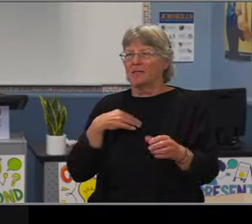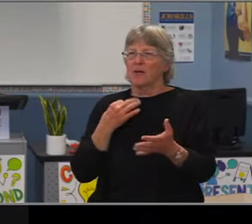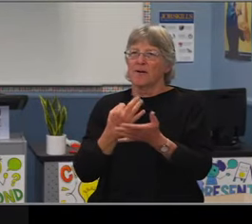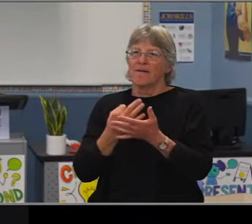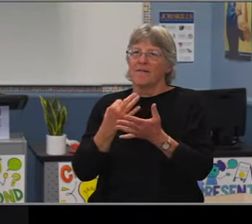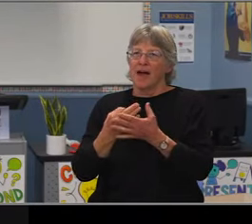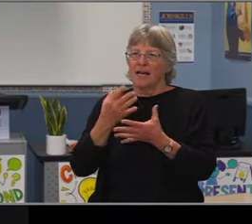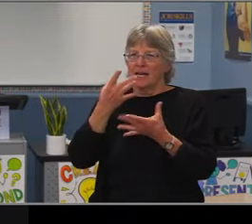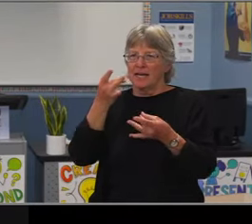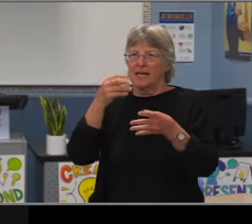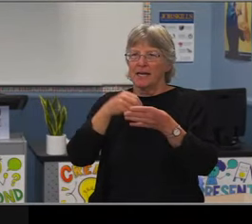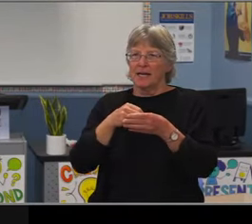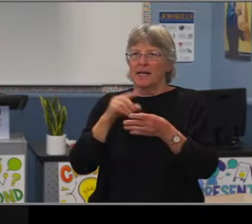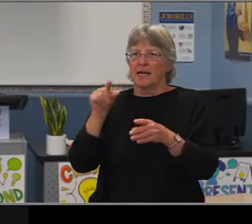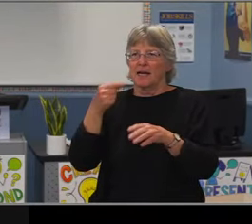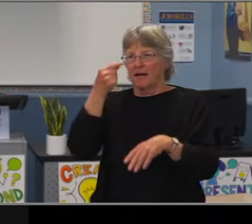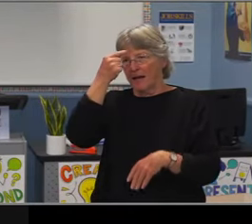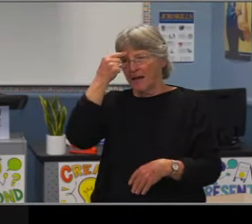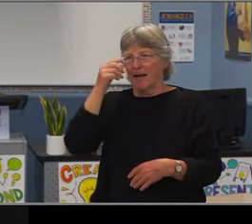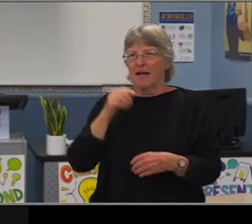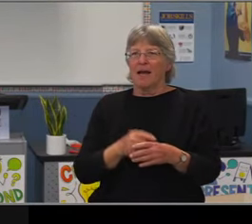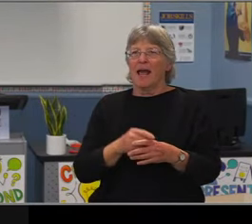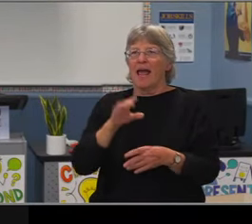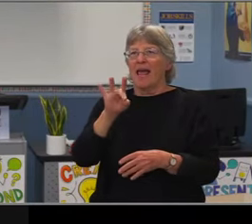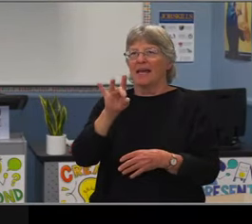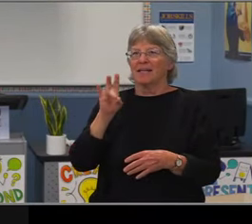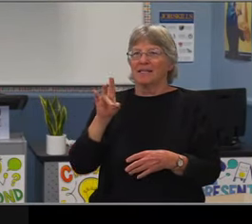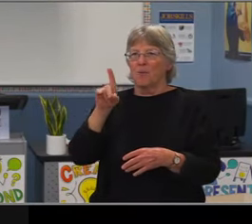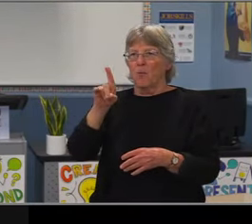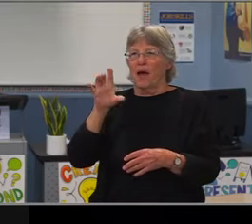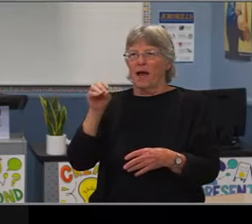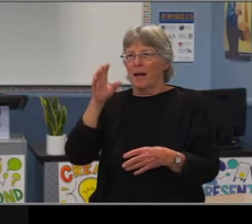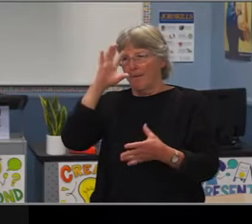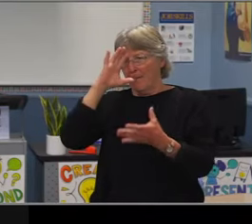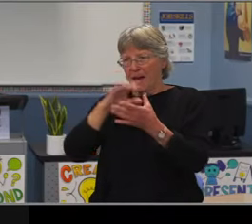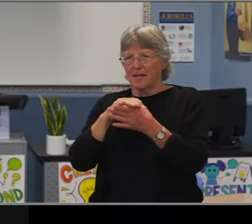I have none. Thank you. Thank you, Dr. Williams?